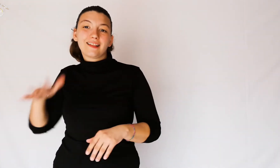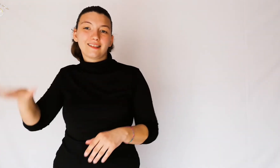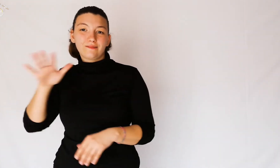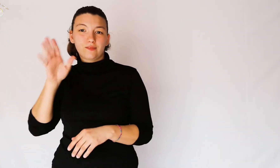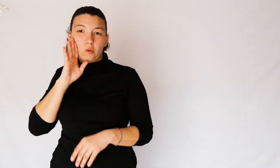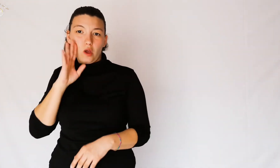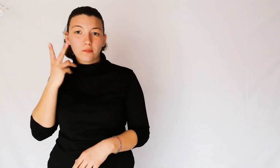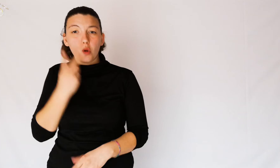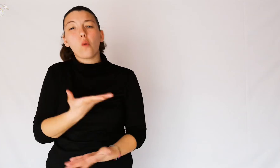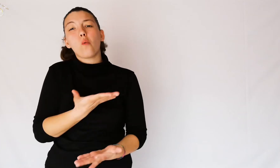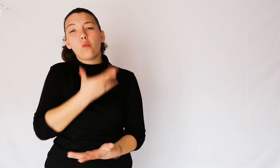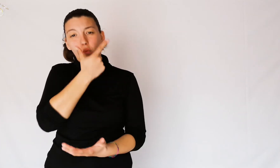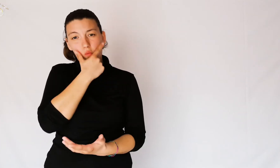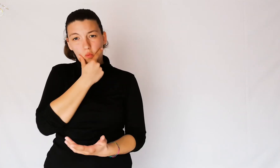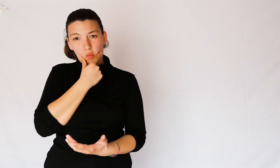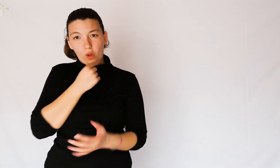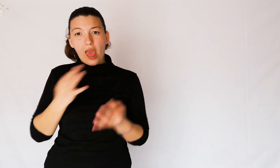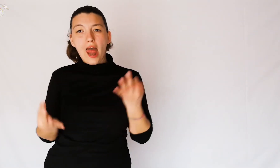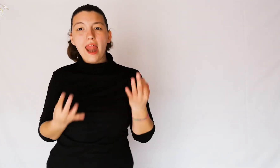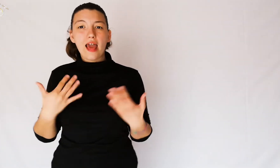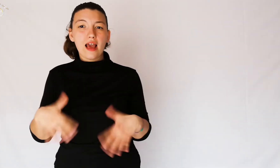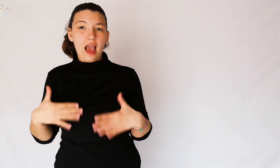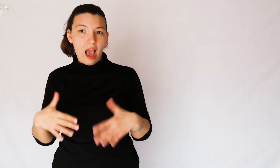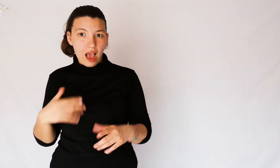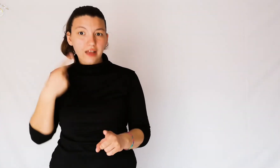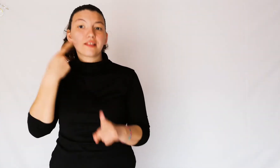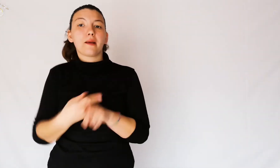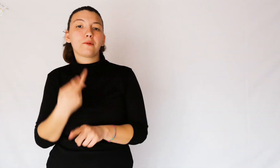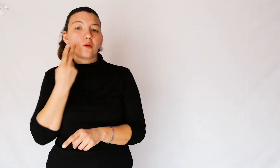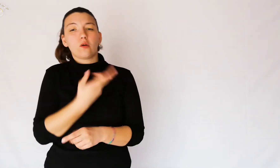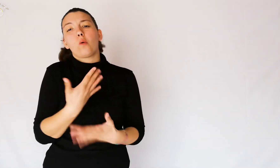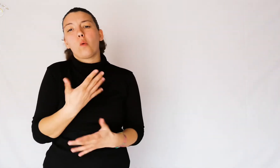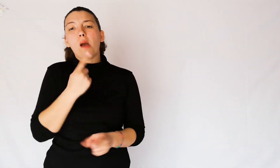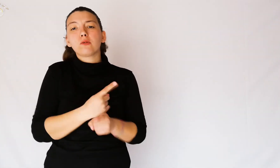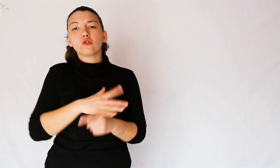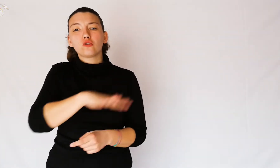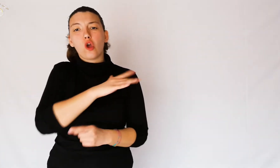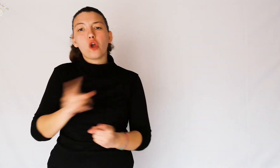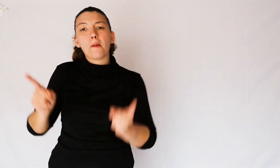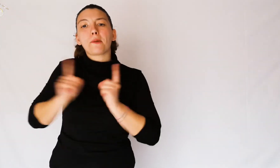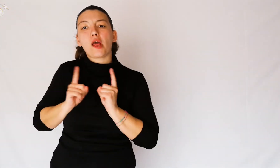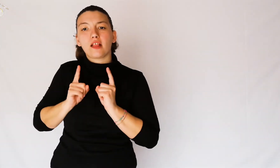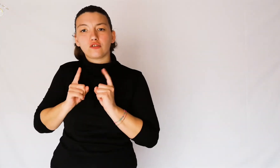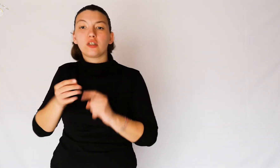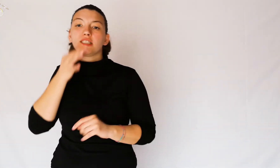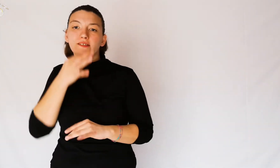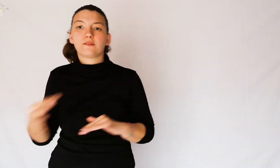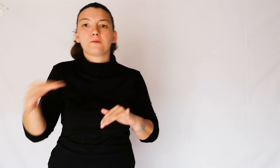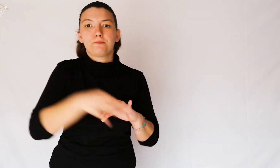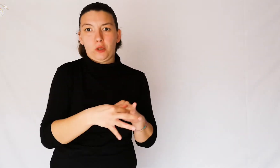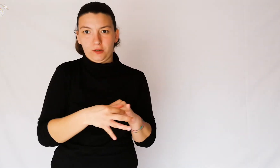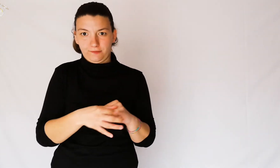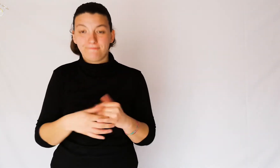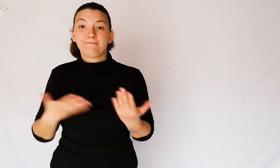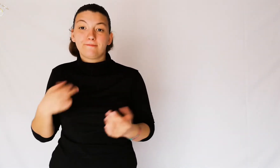Men were attracted to them because they saw that they were elegant and that they needed protection so they went to marry them.